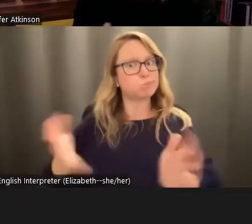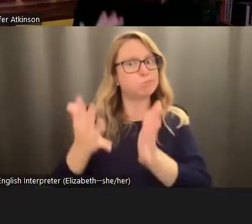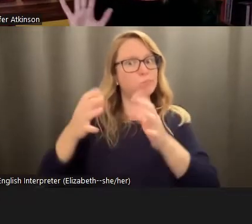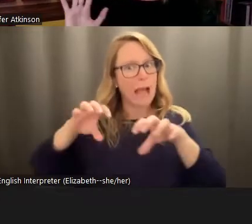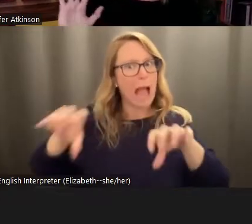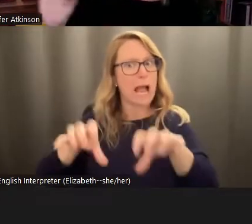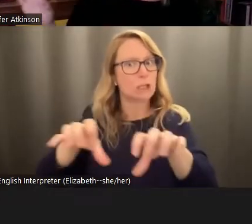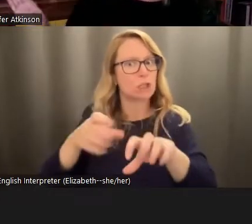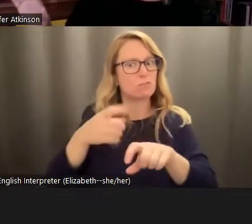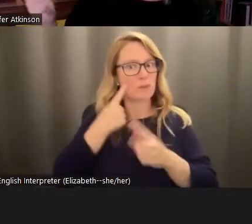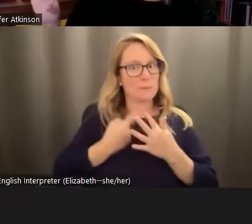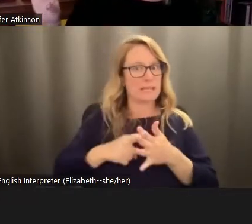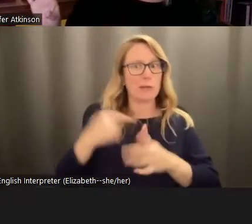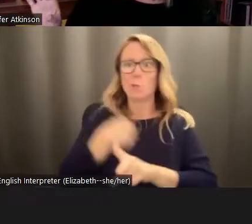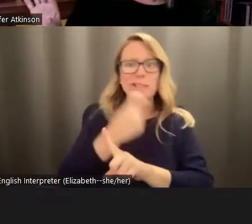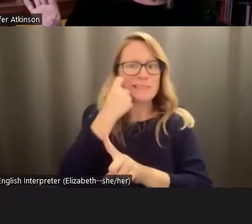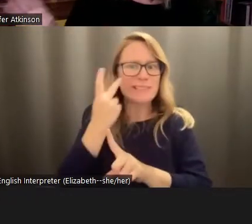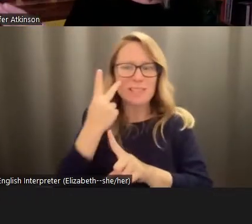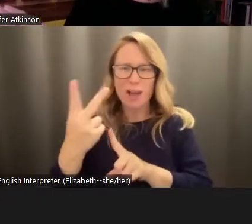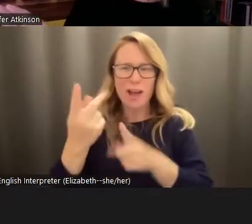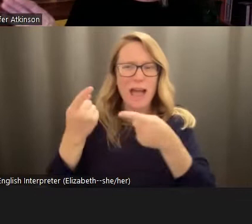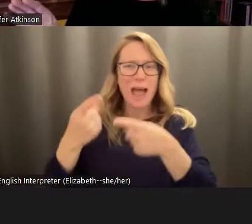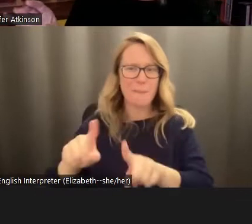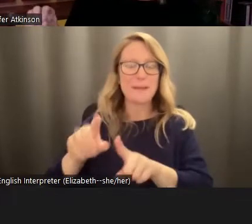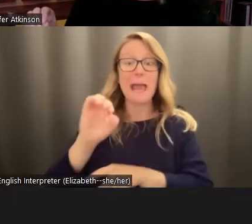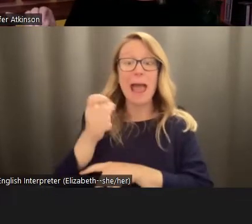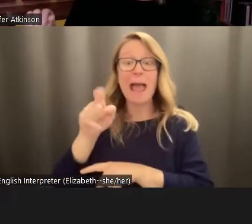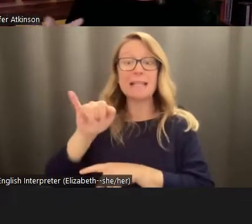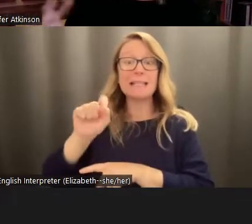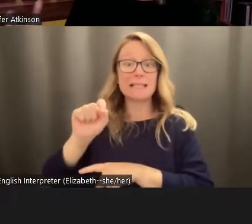we actually just saw that in exit polls, where they asked